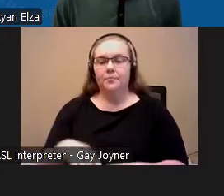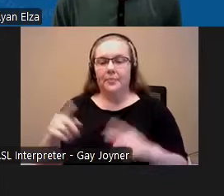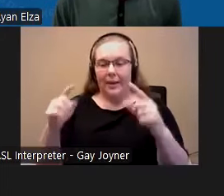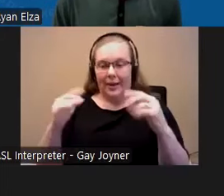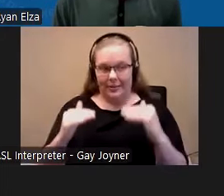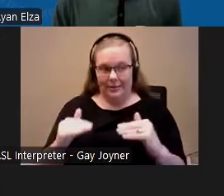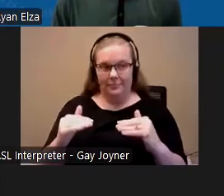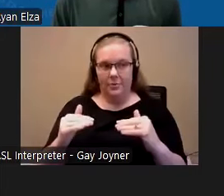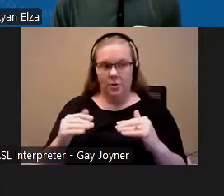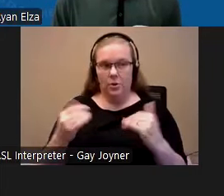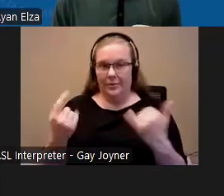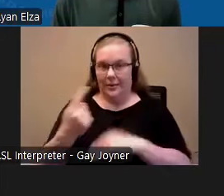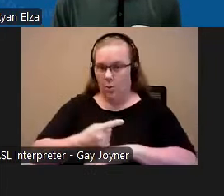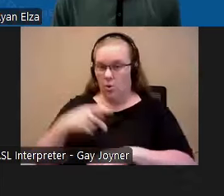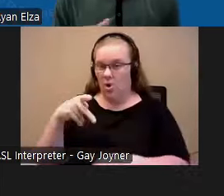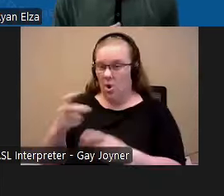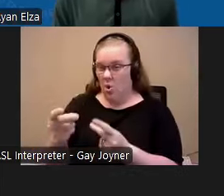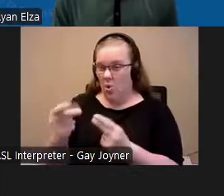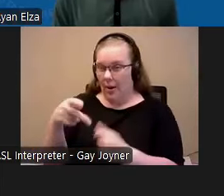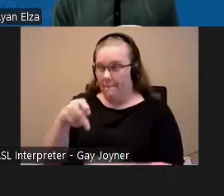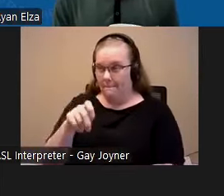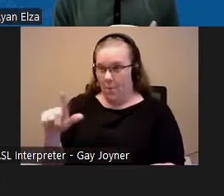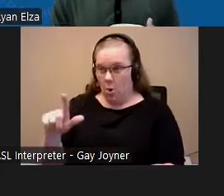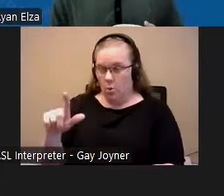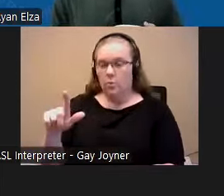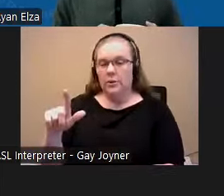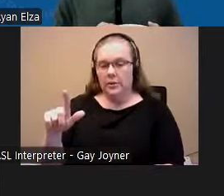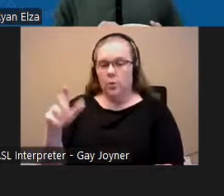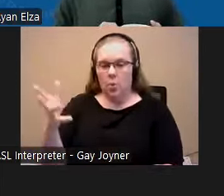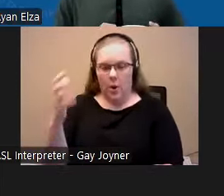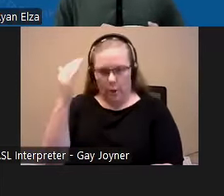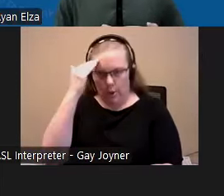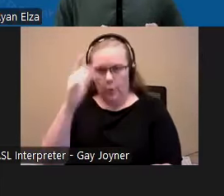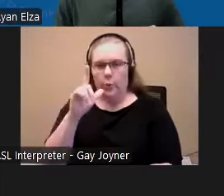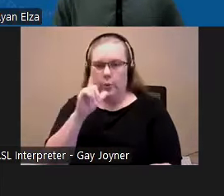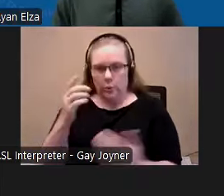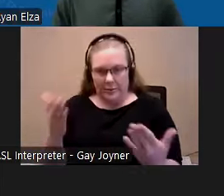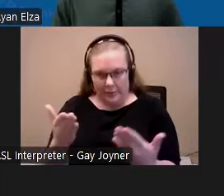We're going to do a quick poll because we want to learn more about who was on today's meeting.